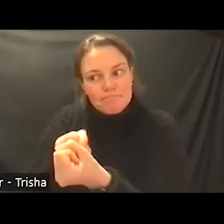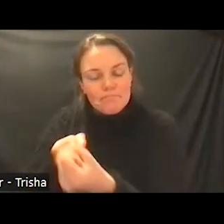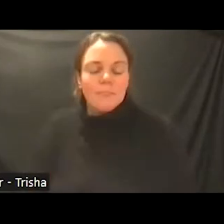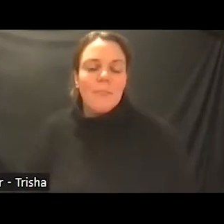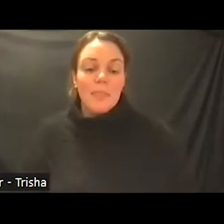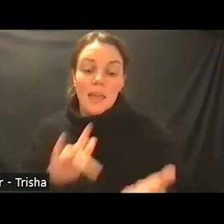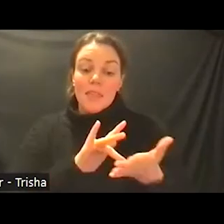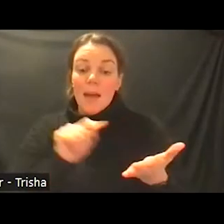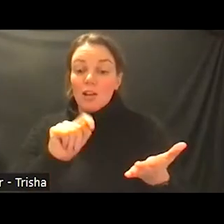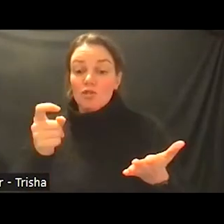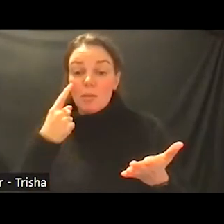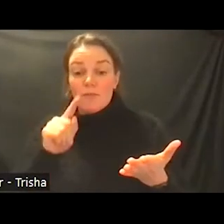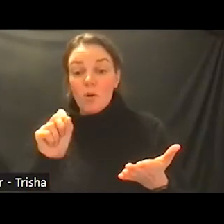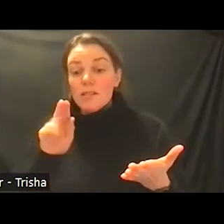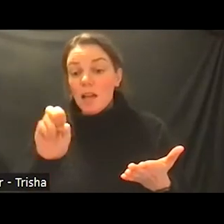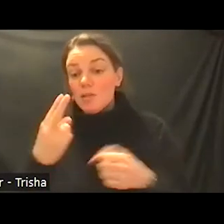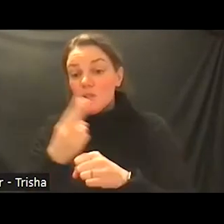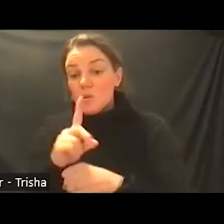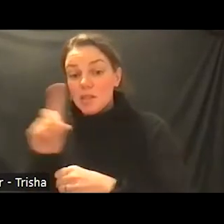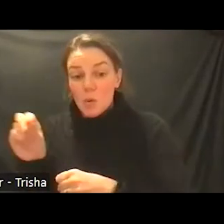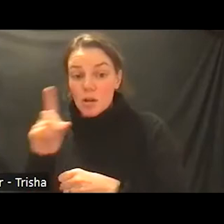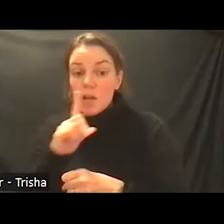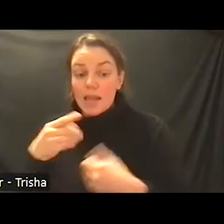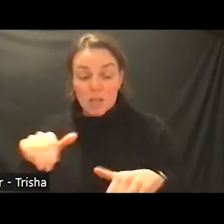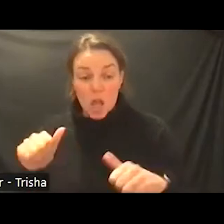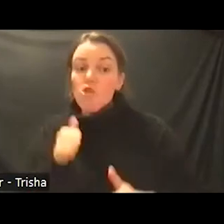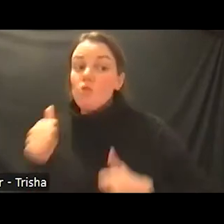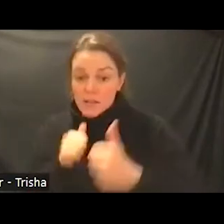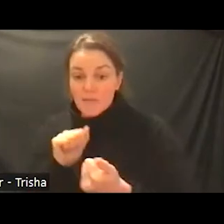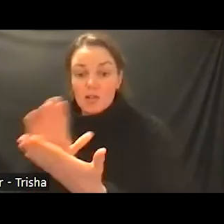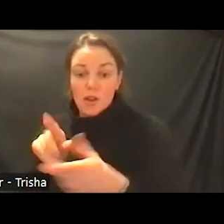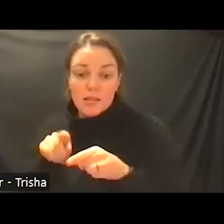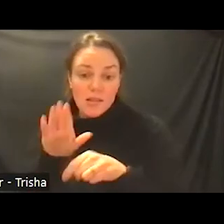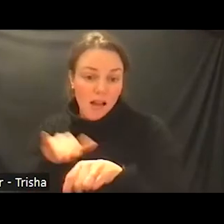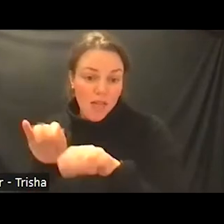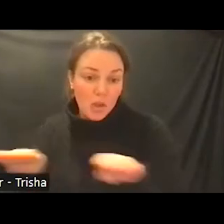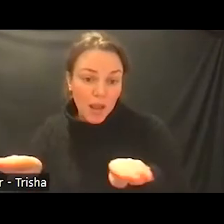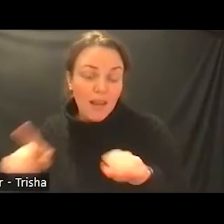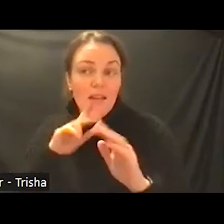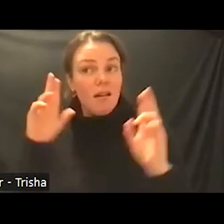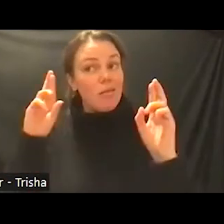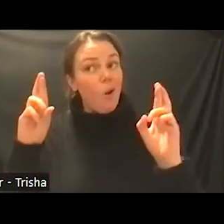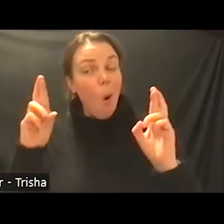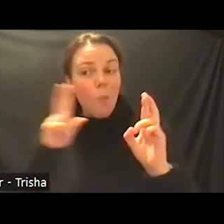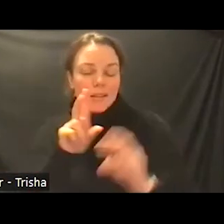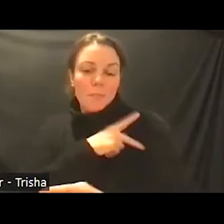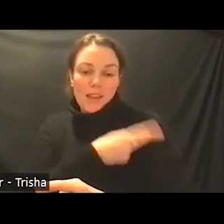use disorder is aggressively addressed and the hopes is that patients will stay long enough